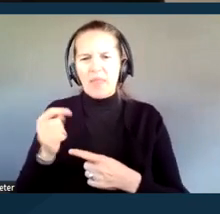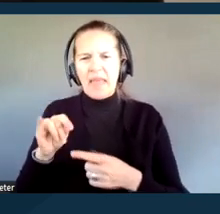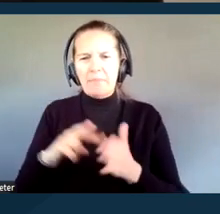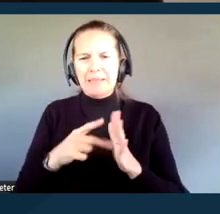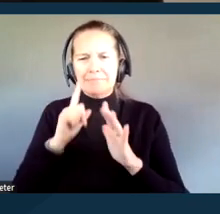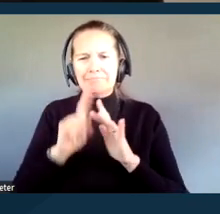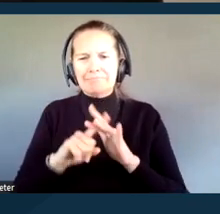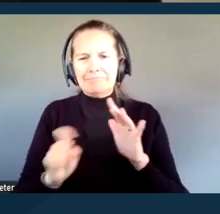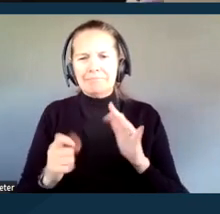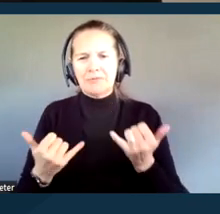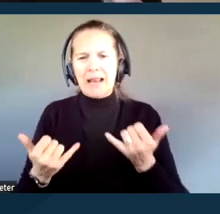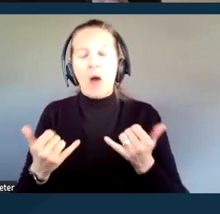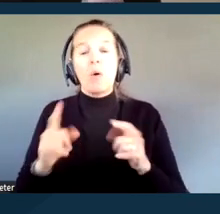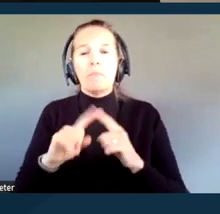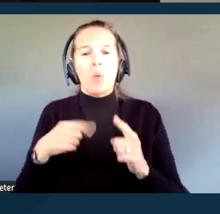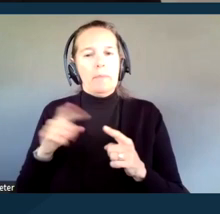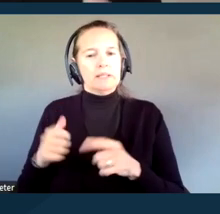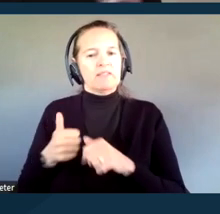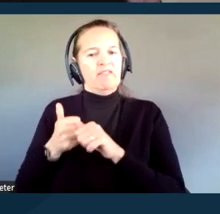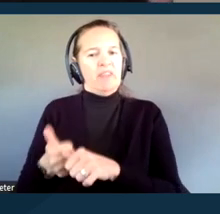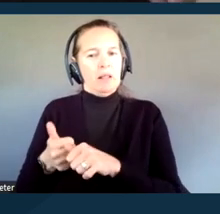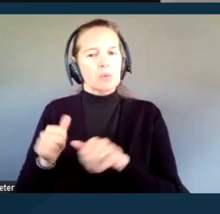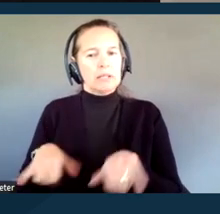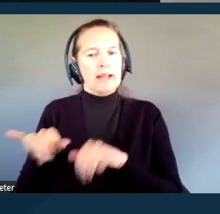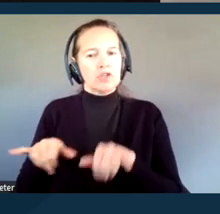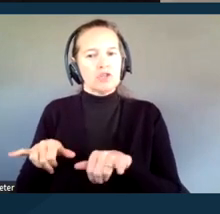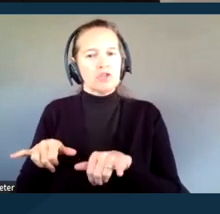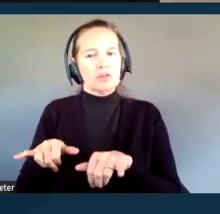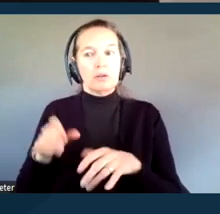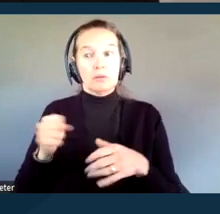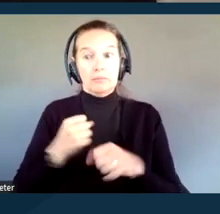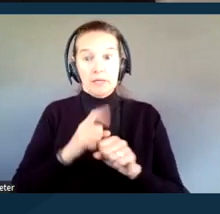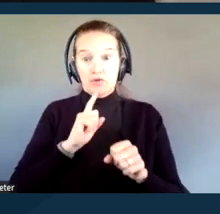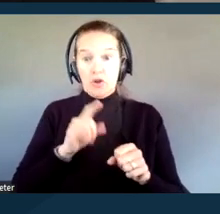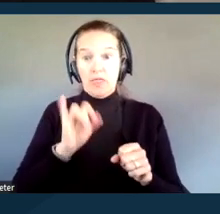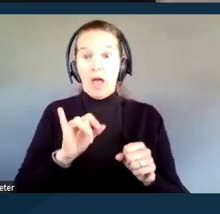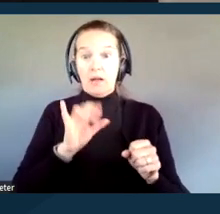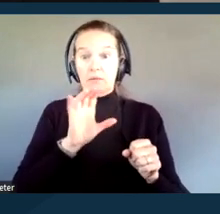but making sure that those websites are not only compatible with screen reader software,